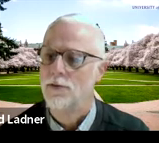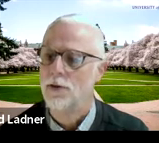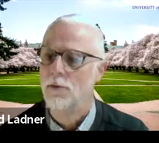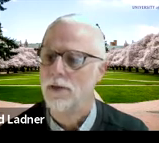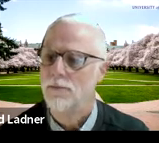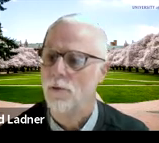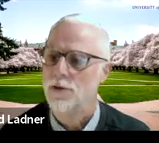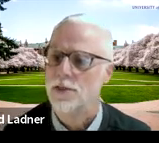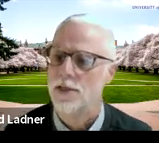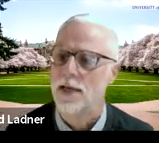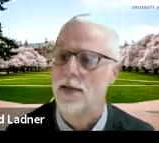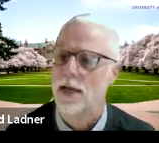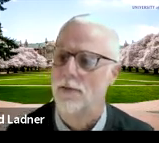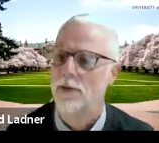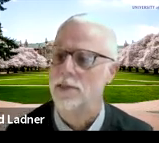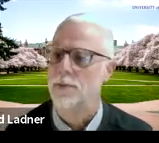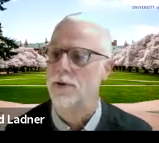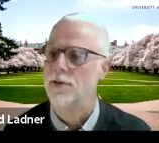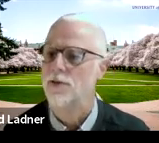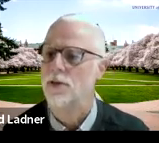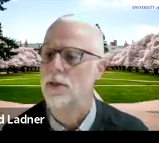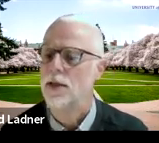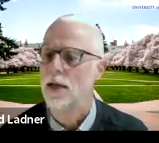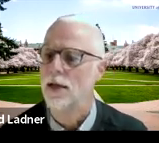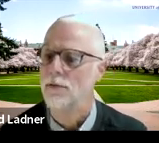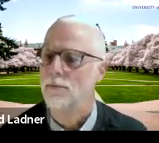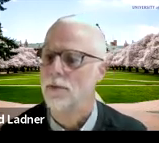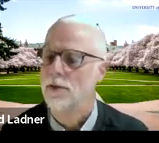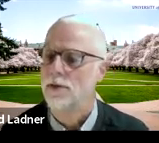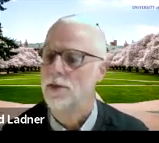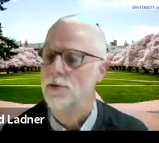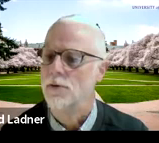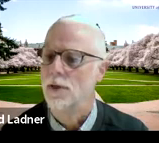So we're really fortunate today to have an experienced teacher